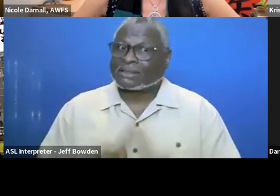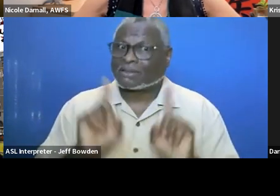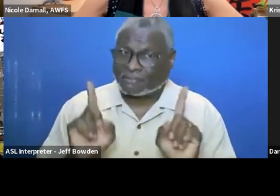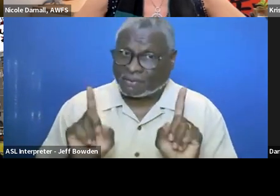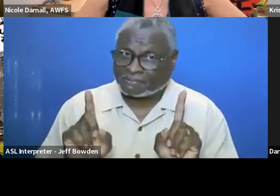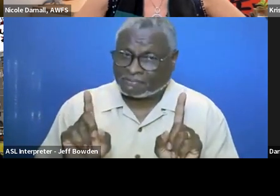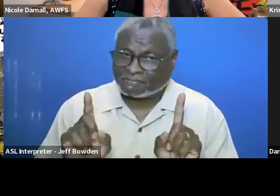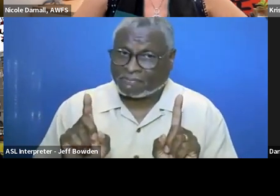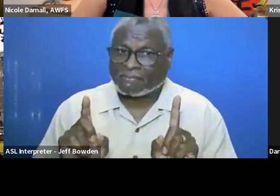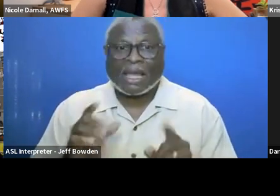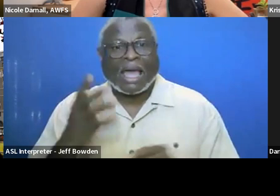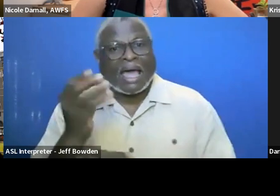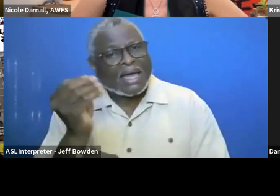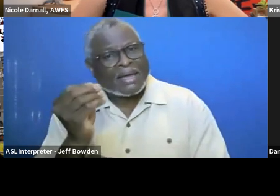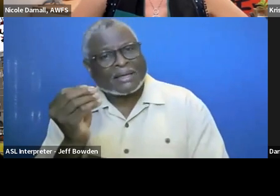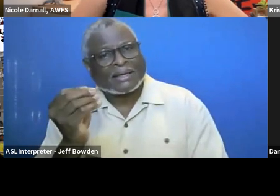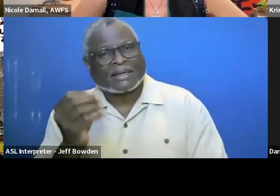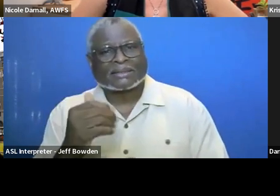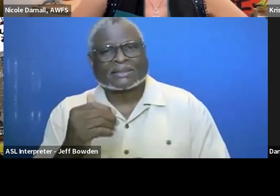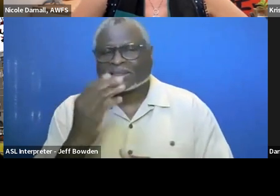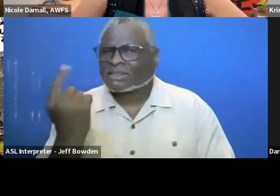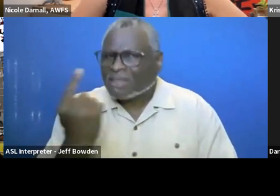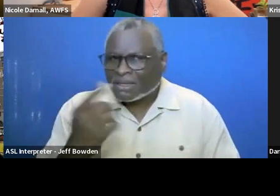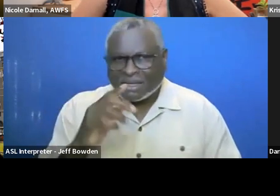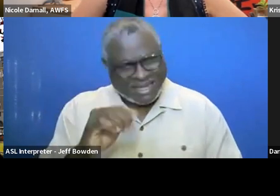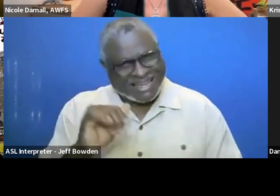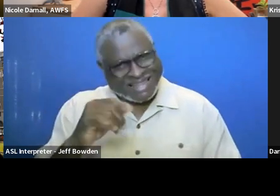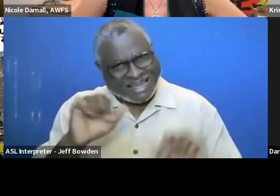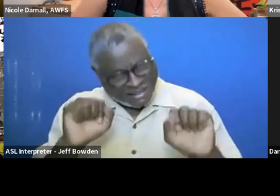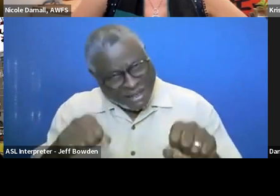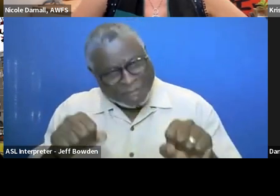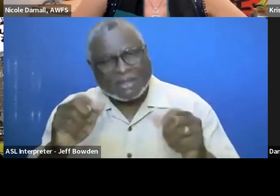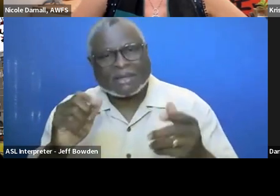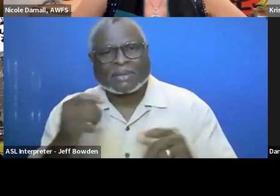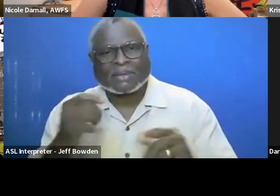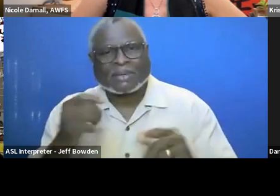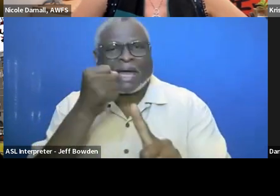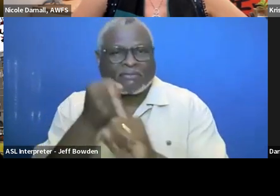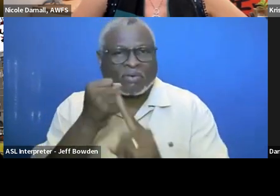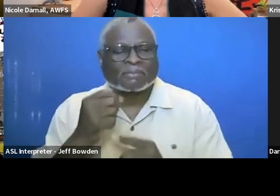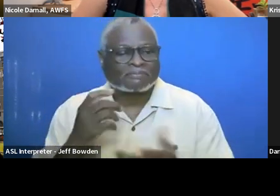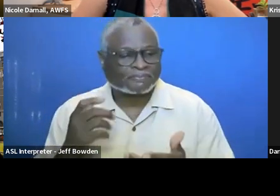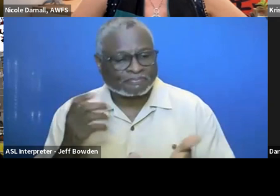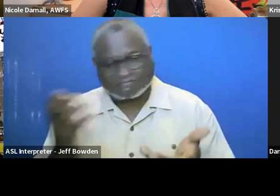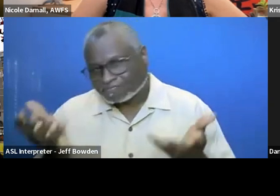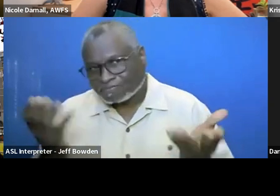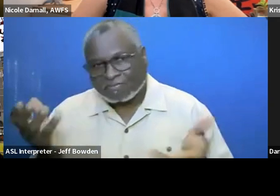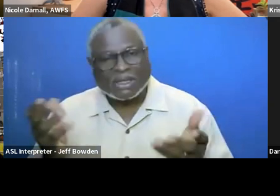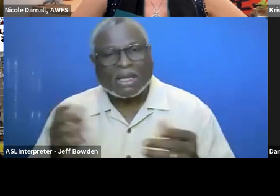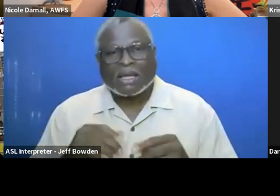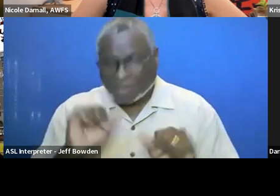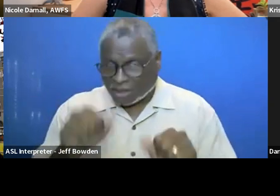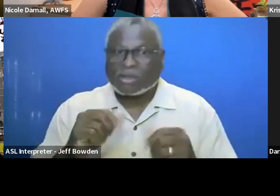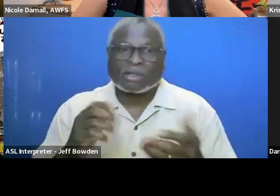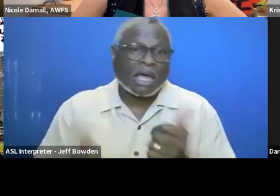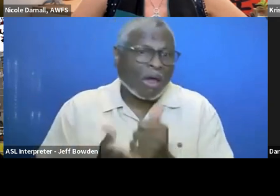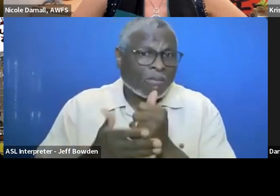And it is something that can be impactful, that could help with the fact